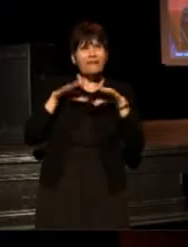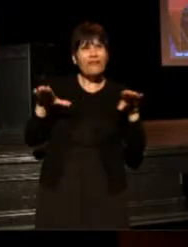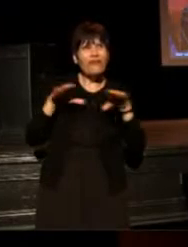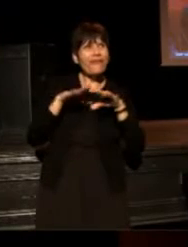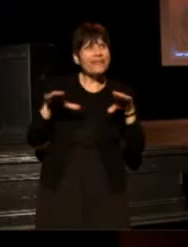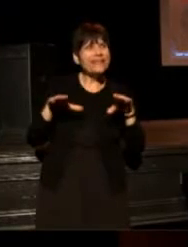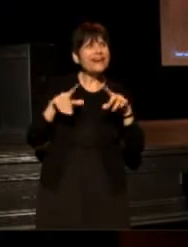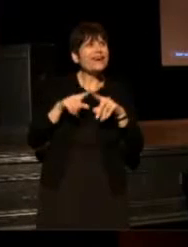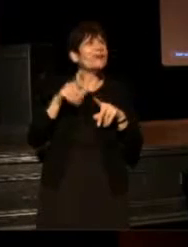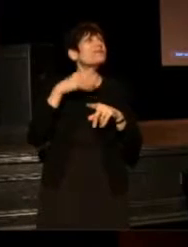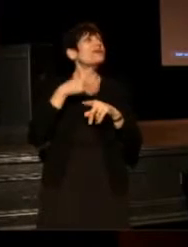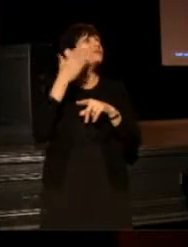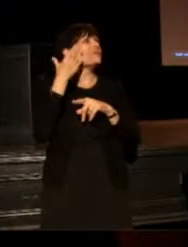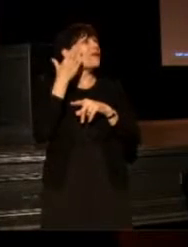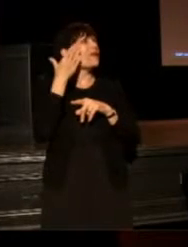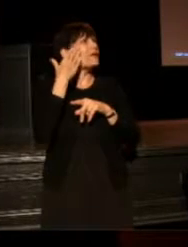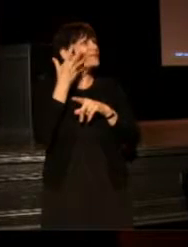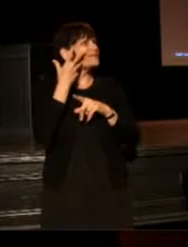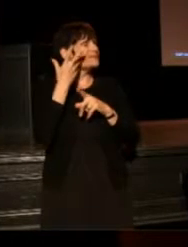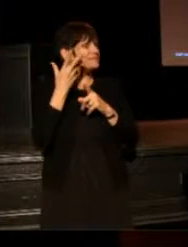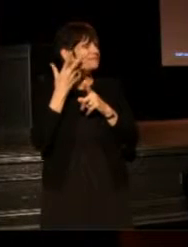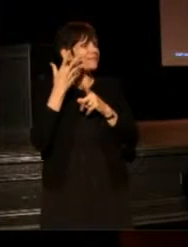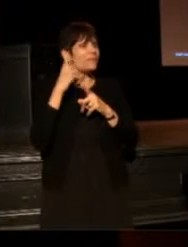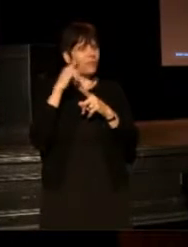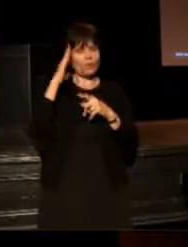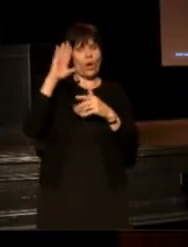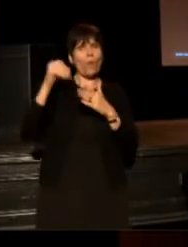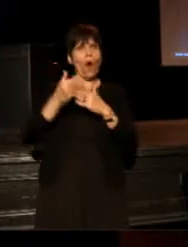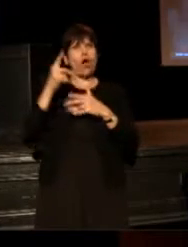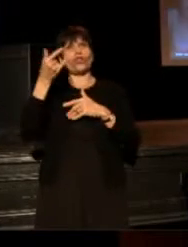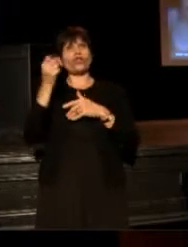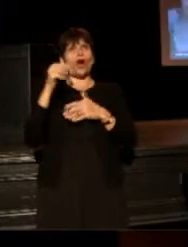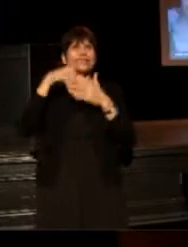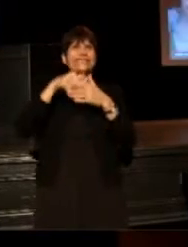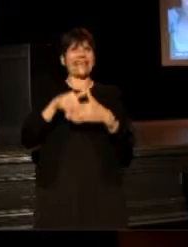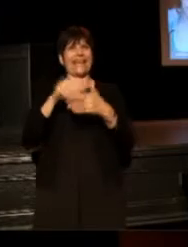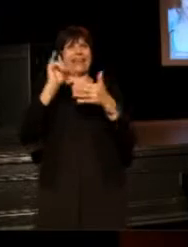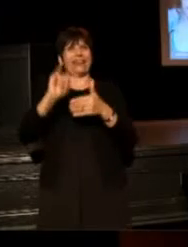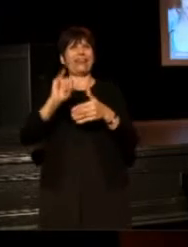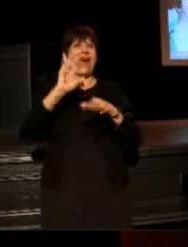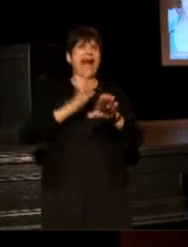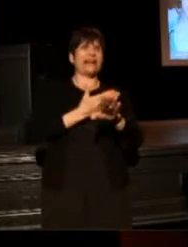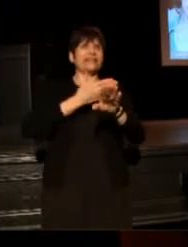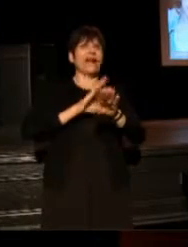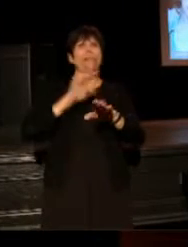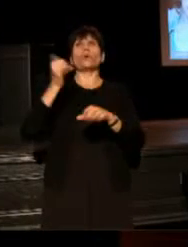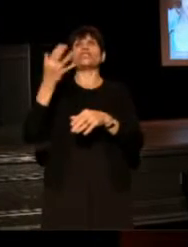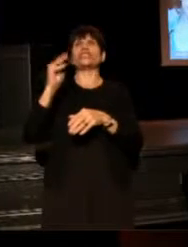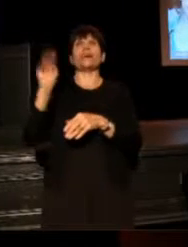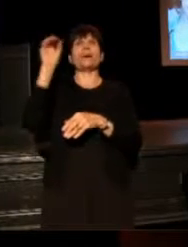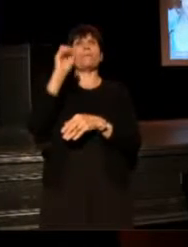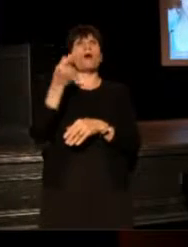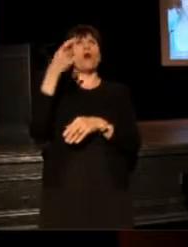We will love all the dogs in that number When Jim O'Quinn goes marching out